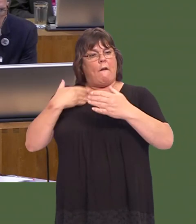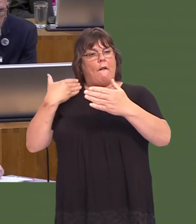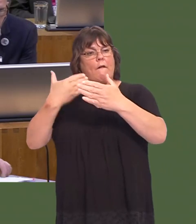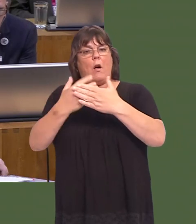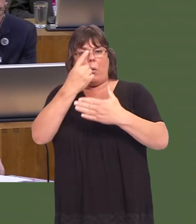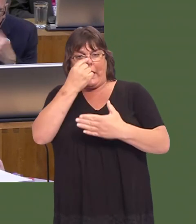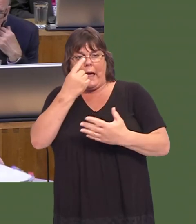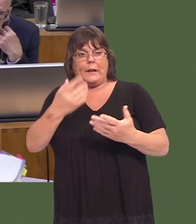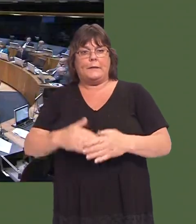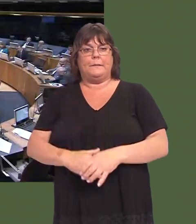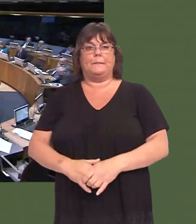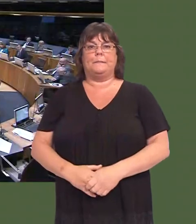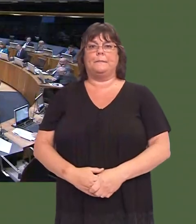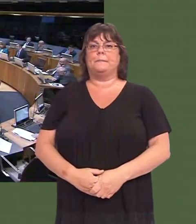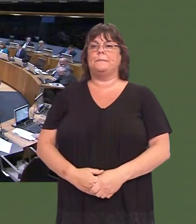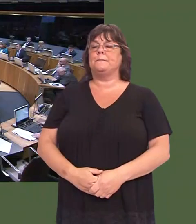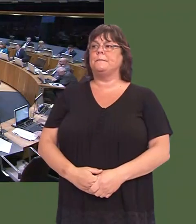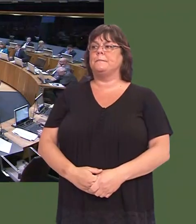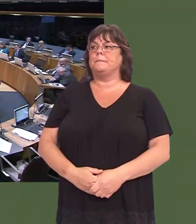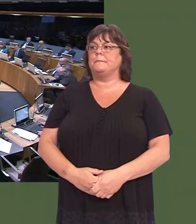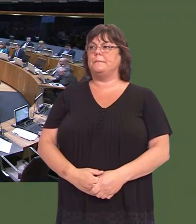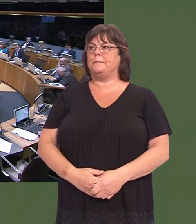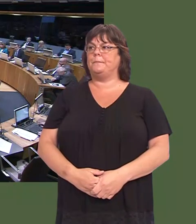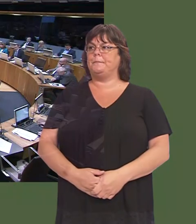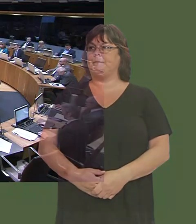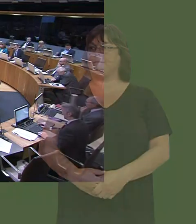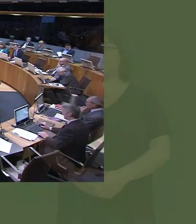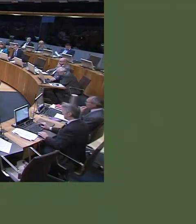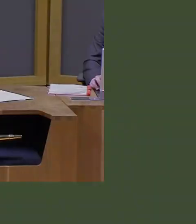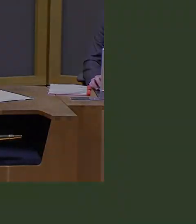Y Llywydd / The Llywydd: Thank you, First Minister.